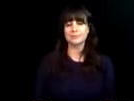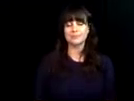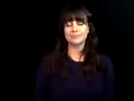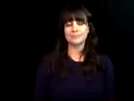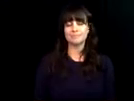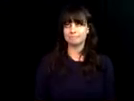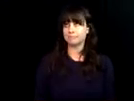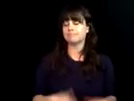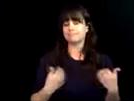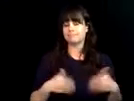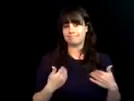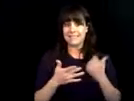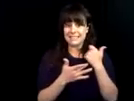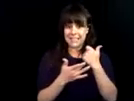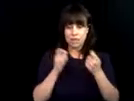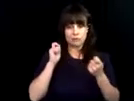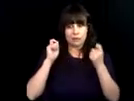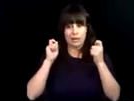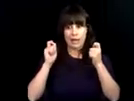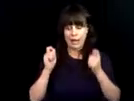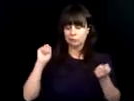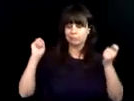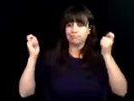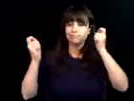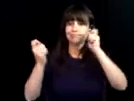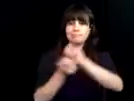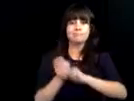coran a rehabilitation